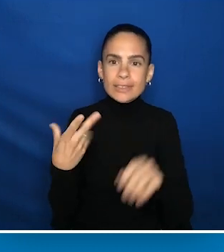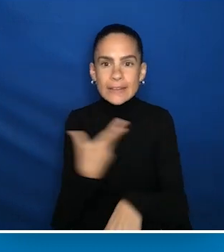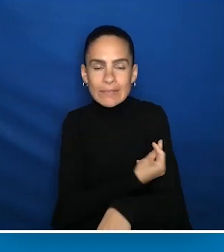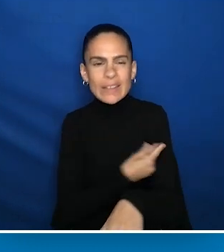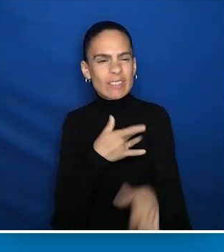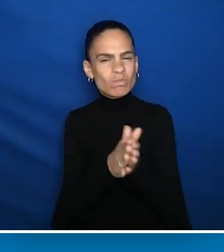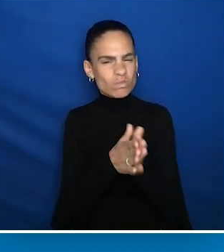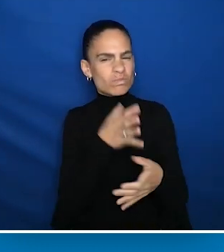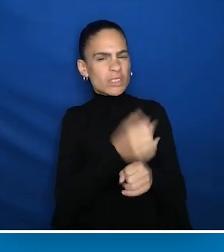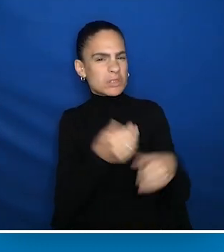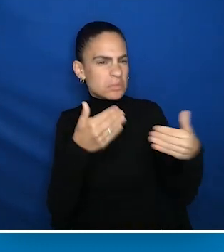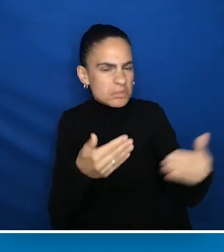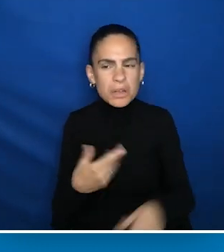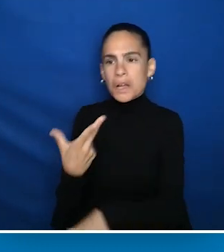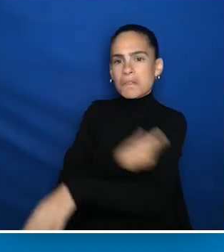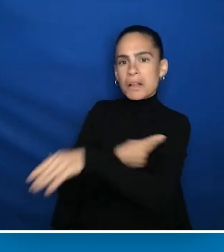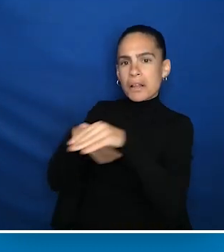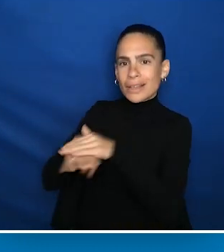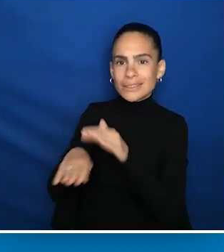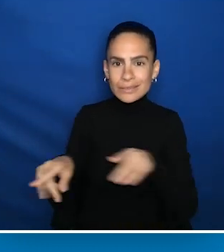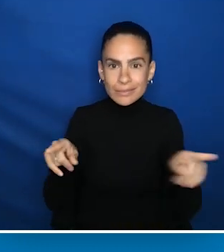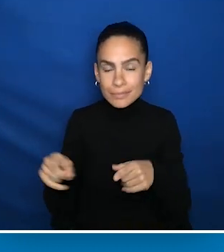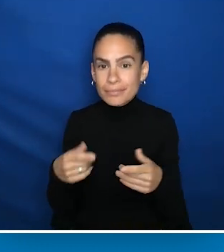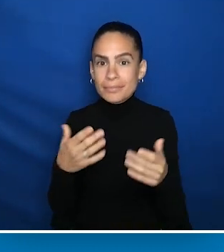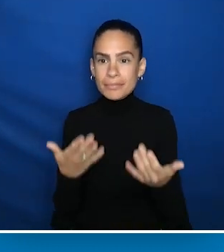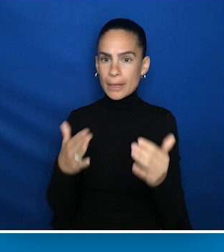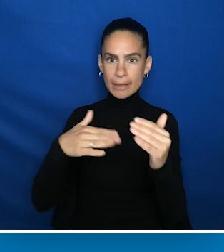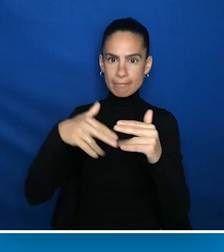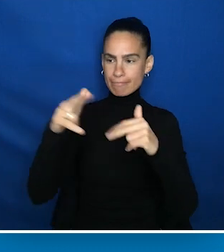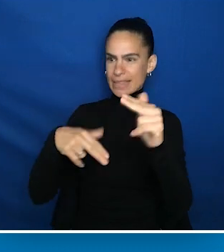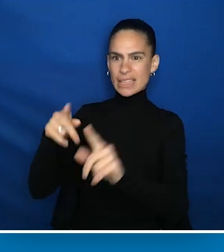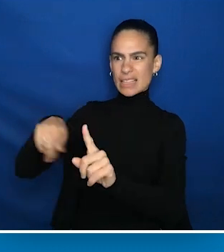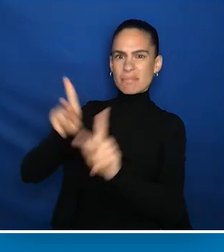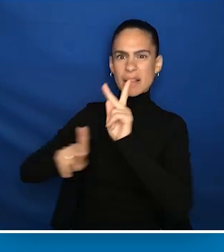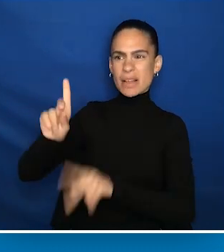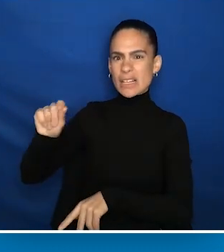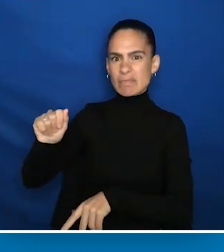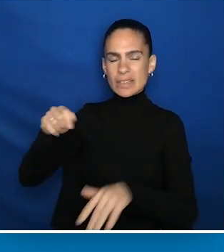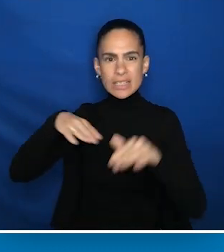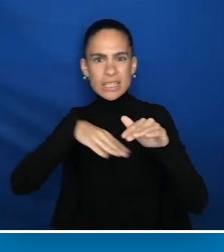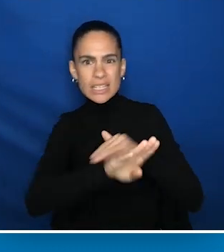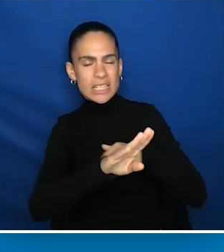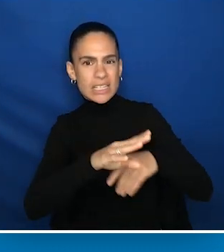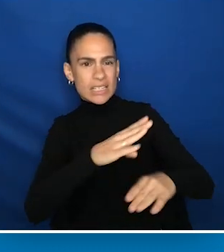for vaccine confidence, vaccine accessibility. Whether it was a structure of a place where people with disabilities